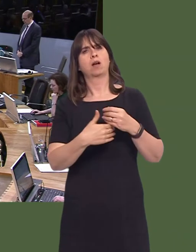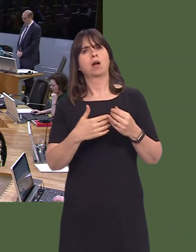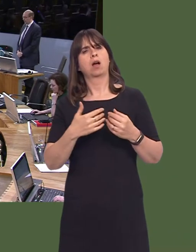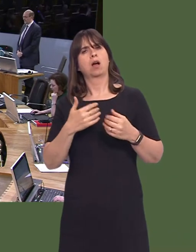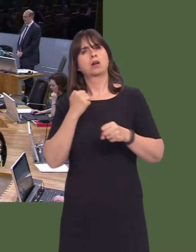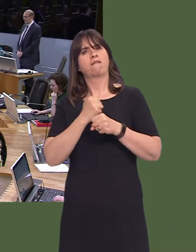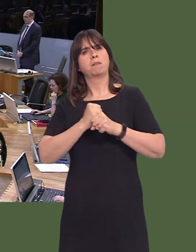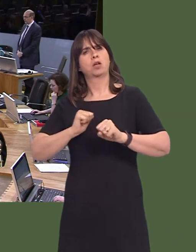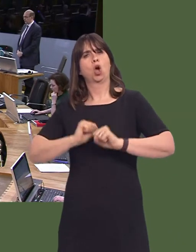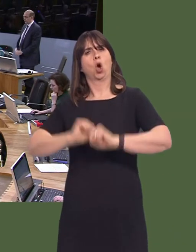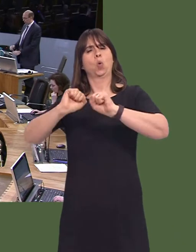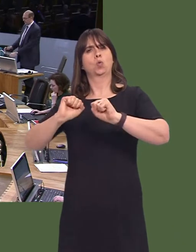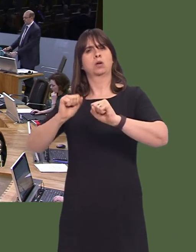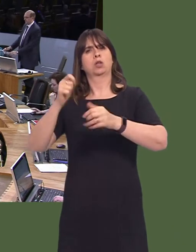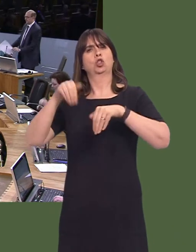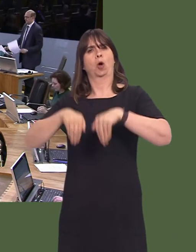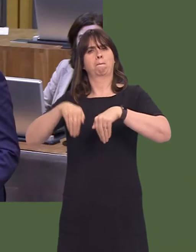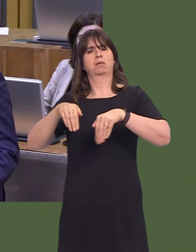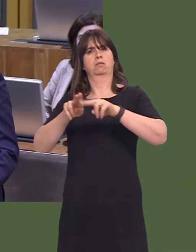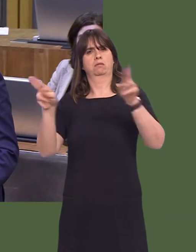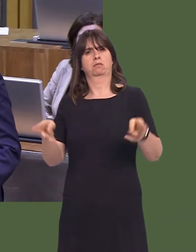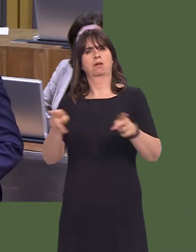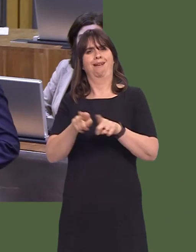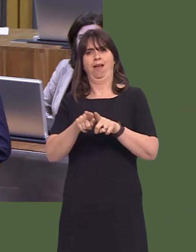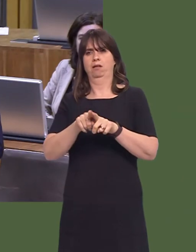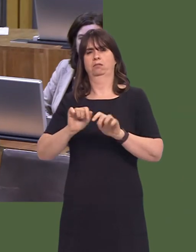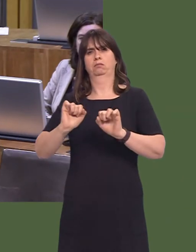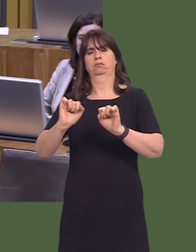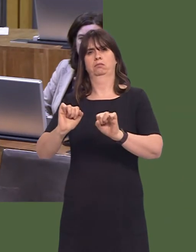manwerthu a masnachol? OAQ52058 Carwyn Jones AM: The guiding principles for